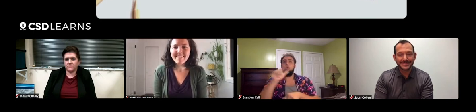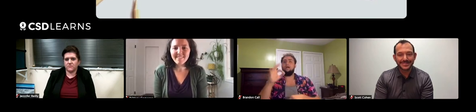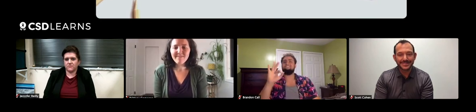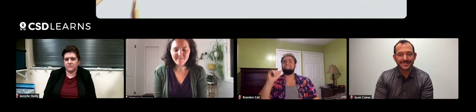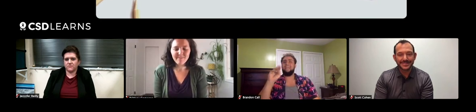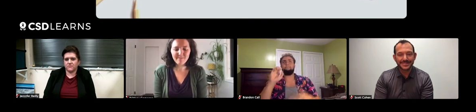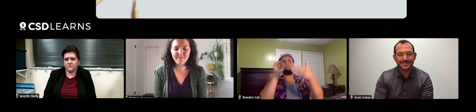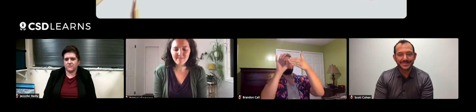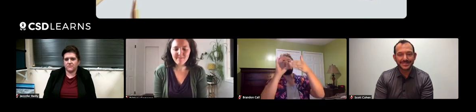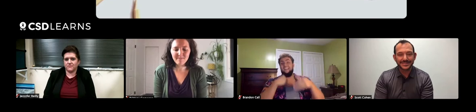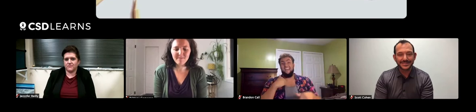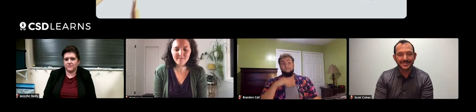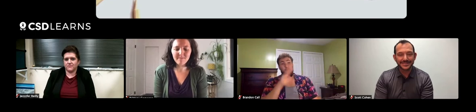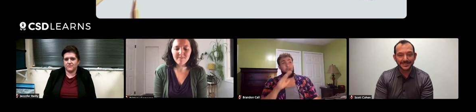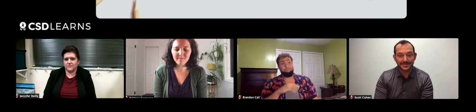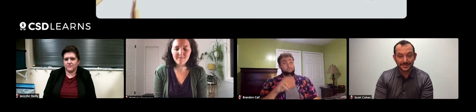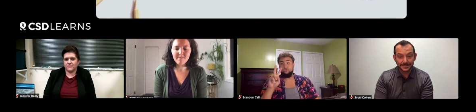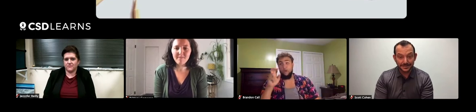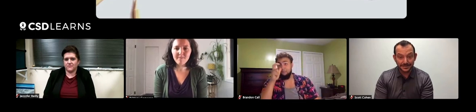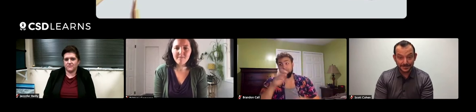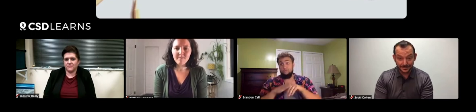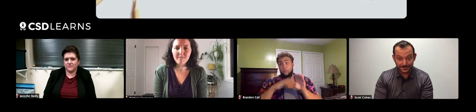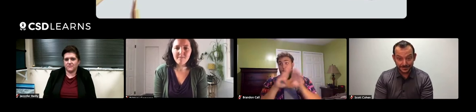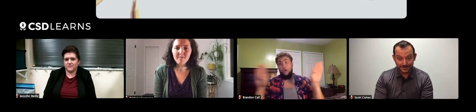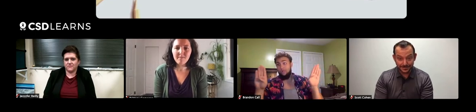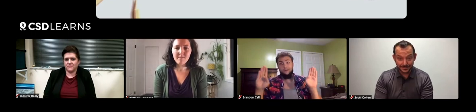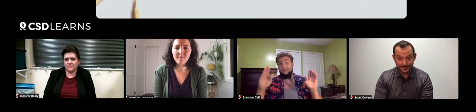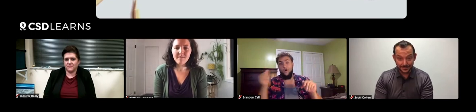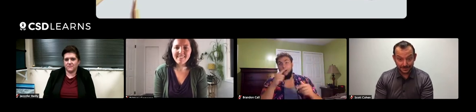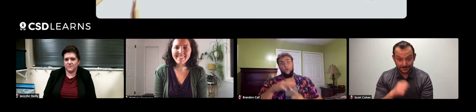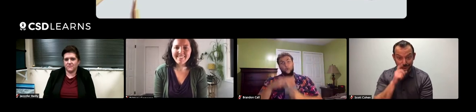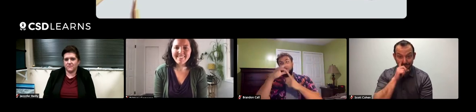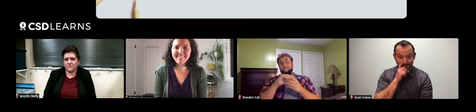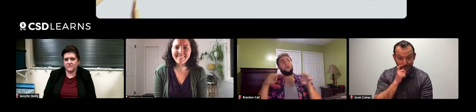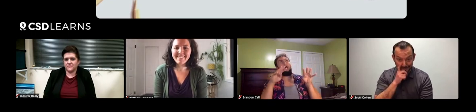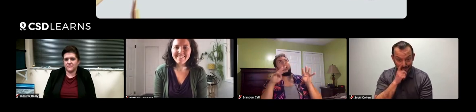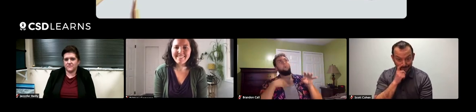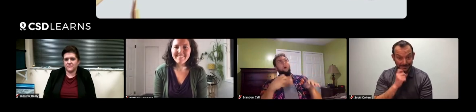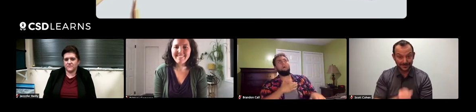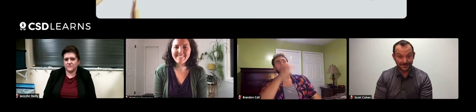that I put these bugs on. I have about 200 bugs on my wall, and they all have unique names. All of the students